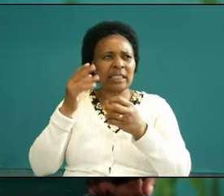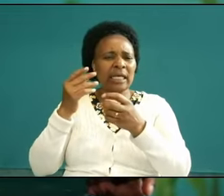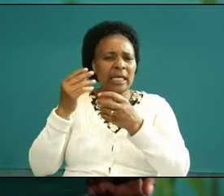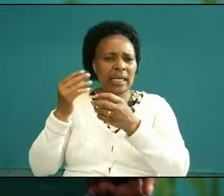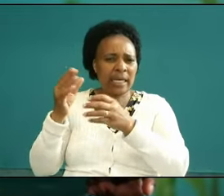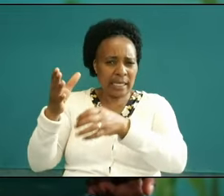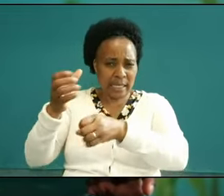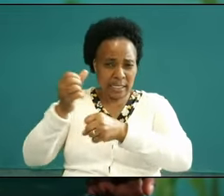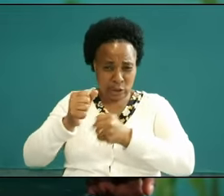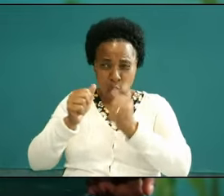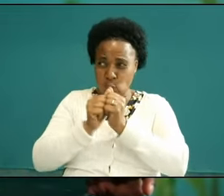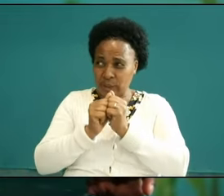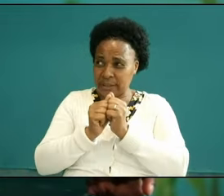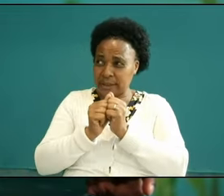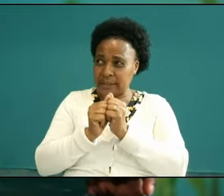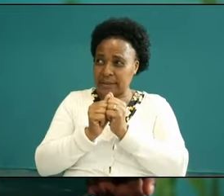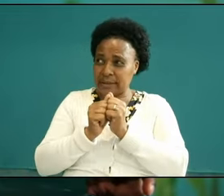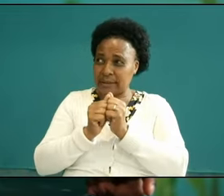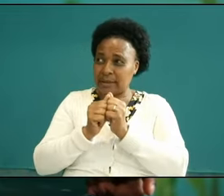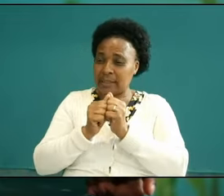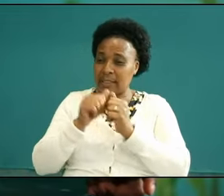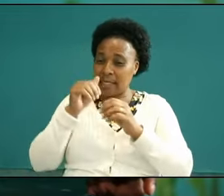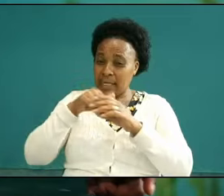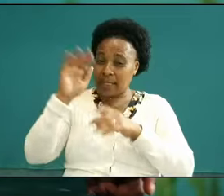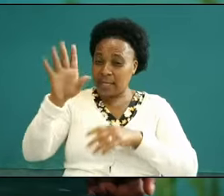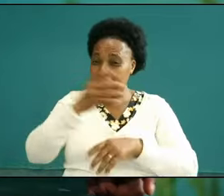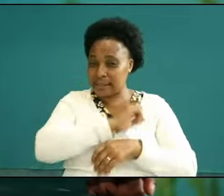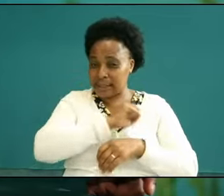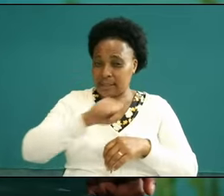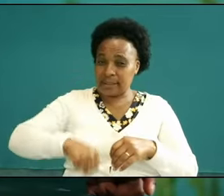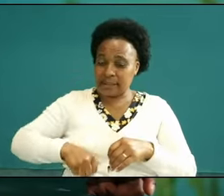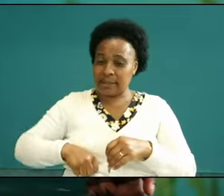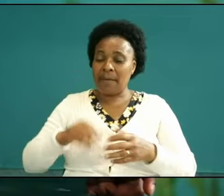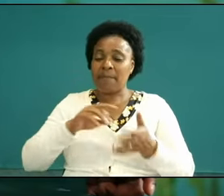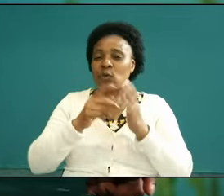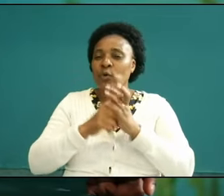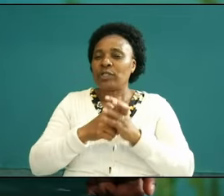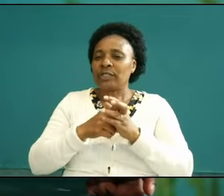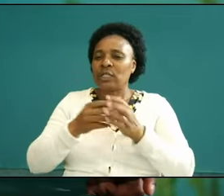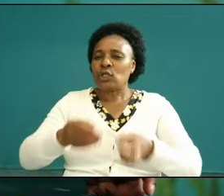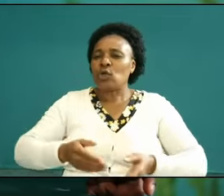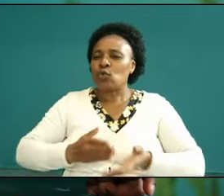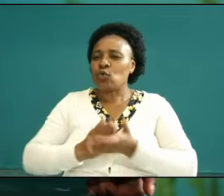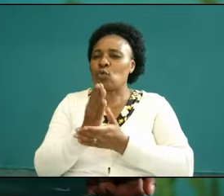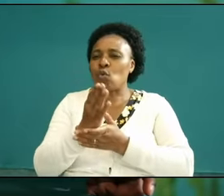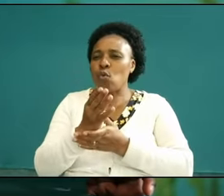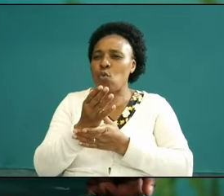who believe these are in accordance with the working of his mighty Str